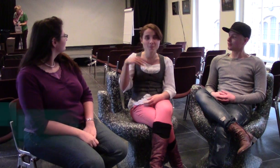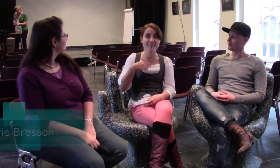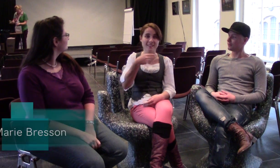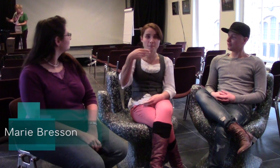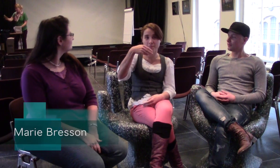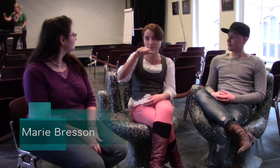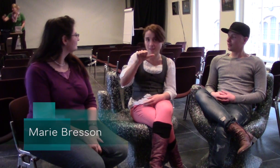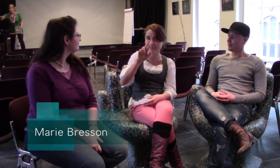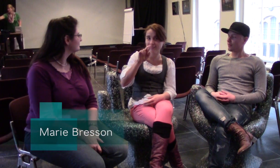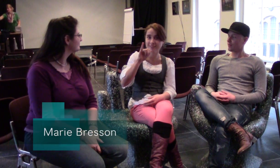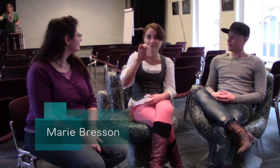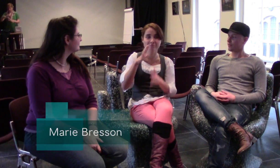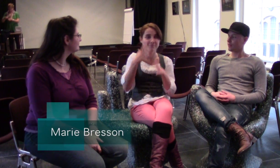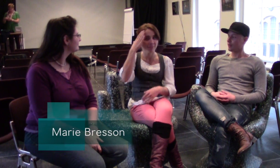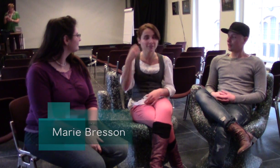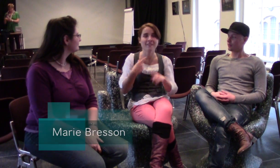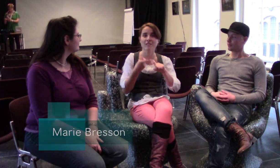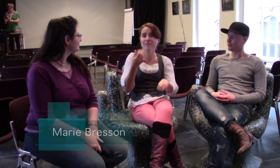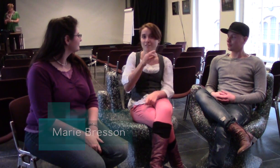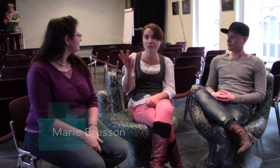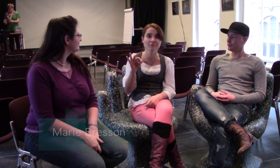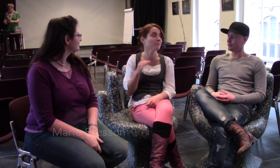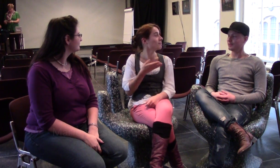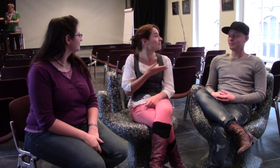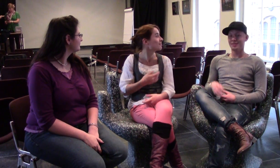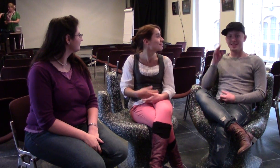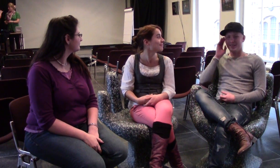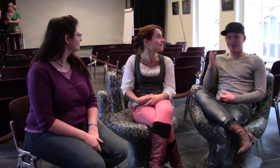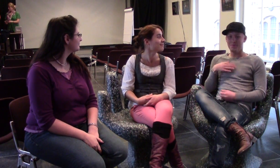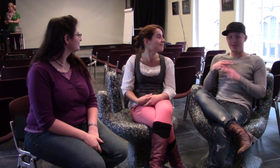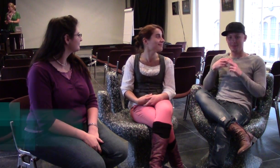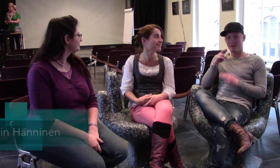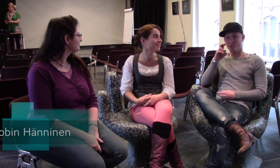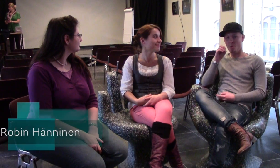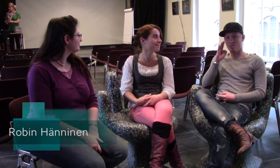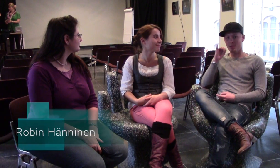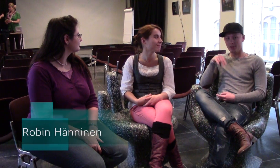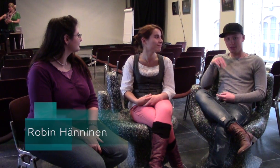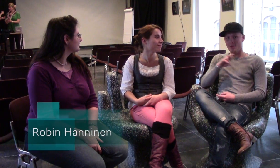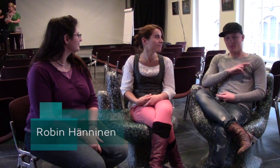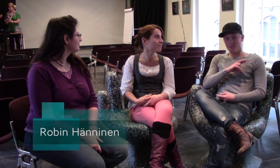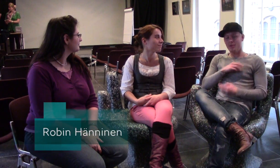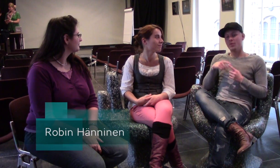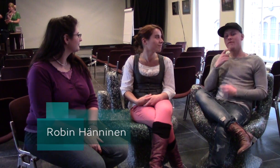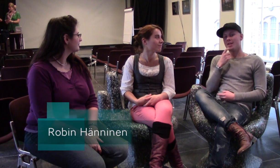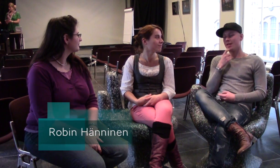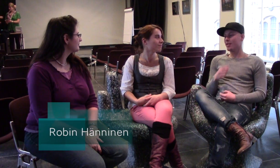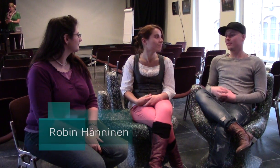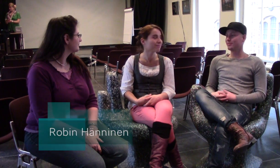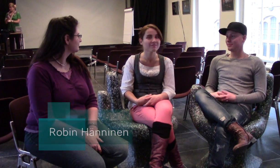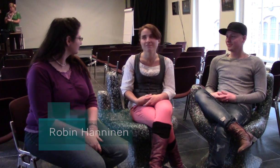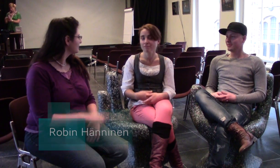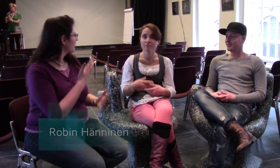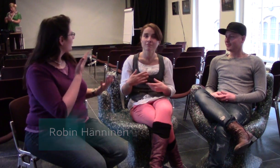Hello, my name is Marie and I'm from France. Hello I'm Robin and I'm from Finland.